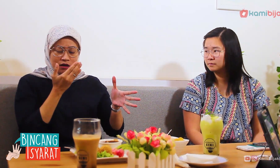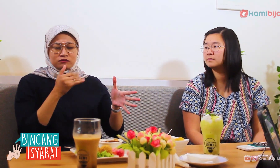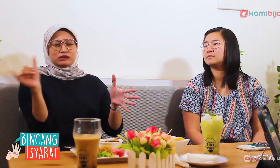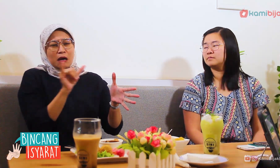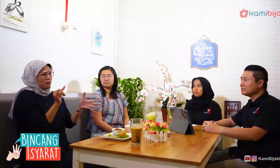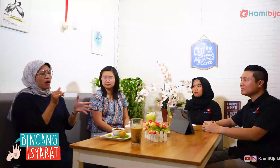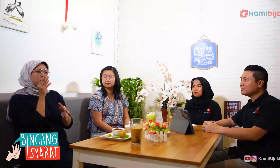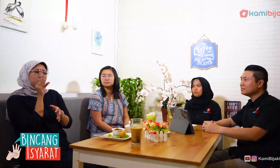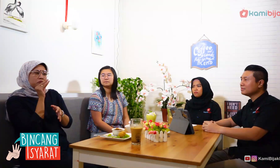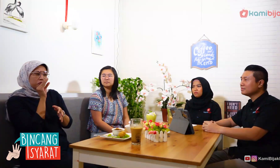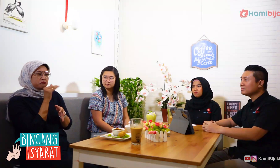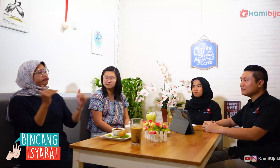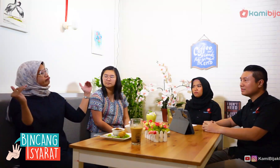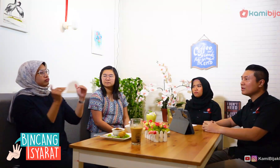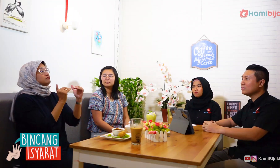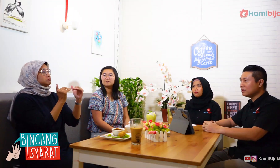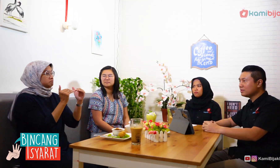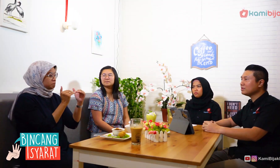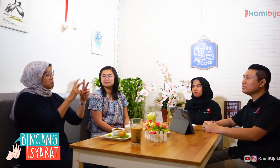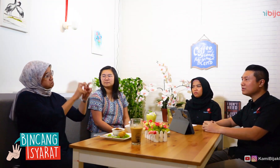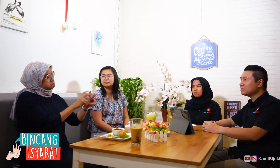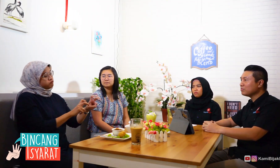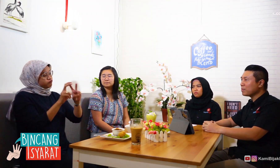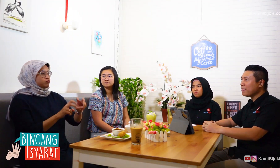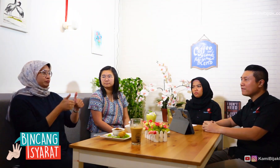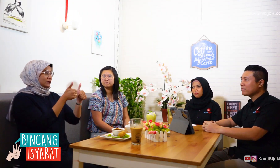Then, it is equivalent to spoken language. It can both search.